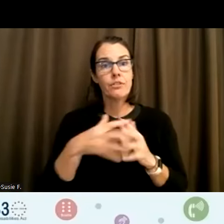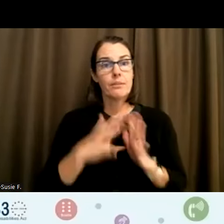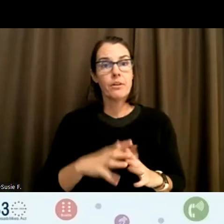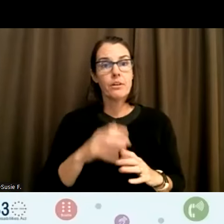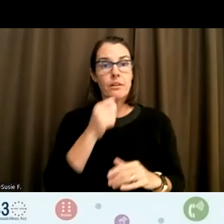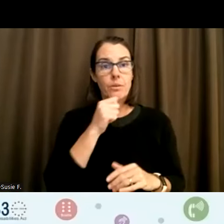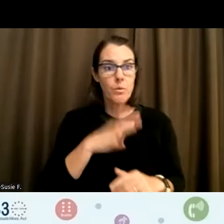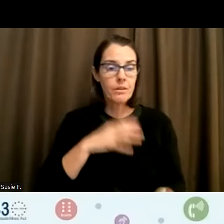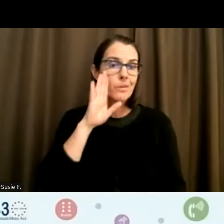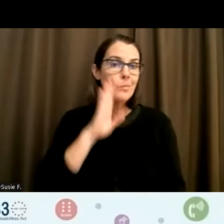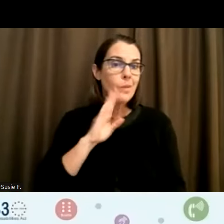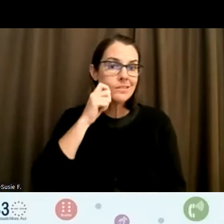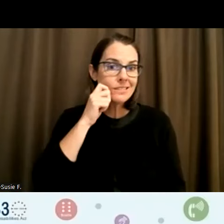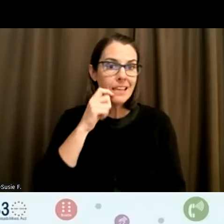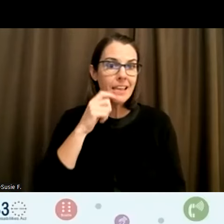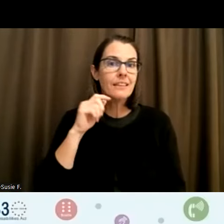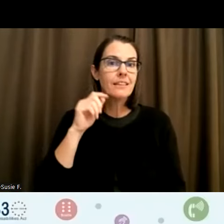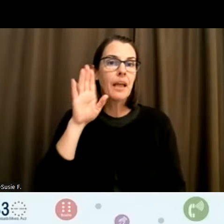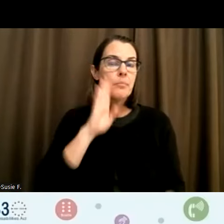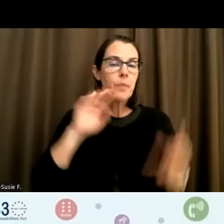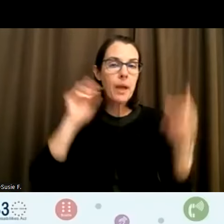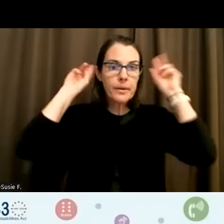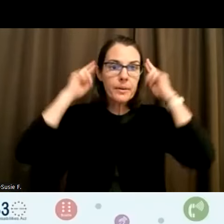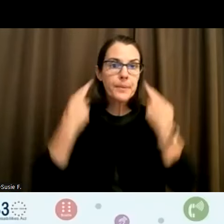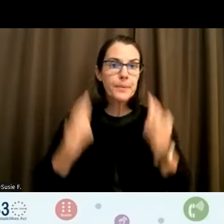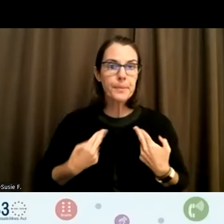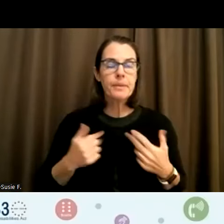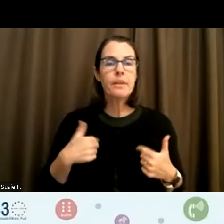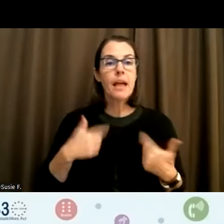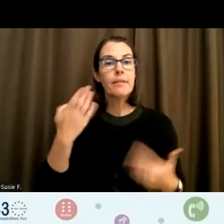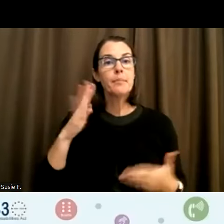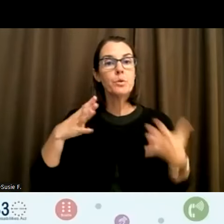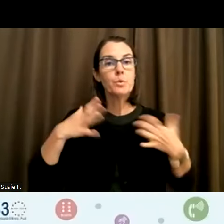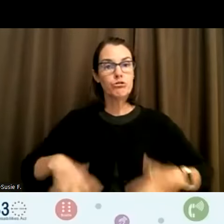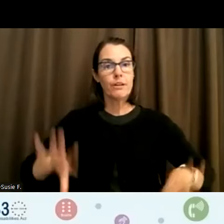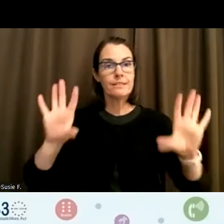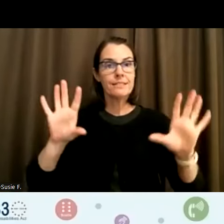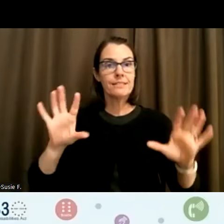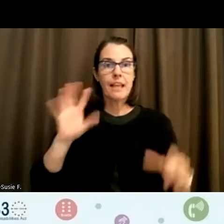and brown braids in my hair. I have a blue dress on and it has flowers on it